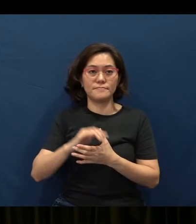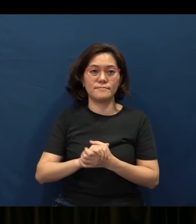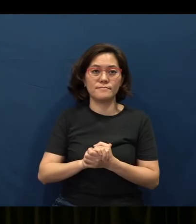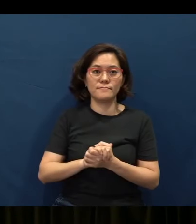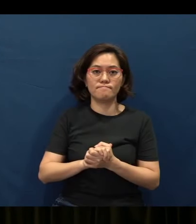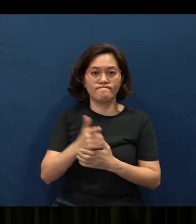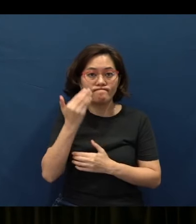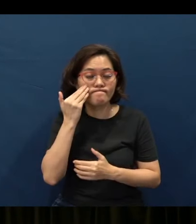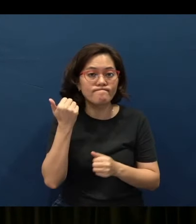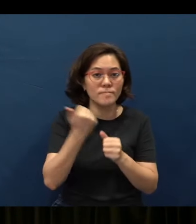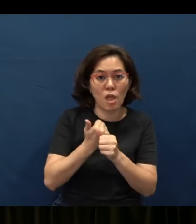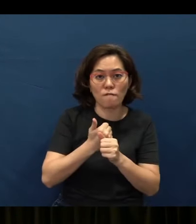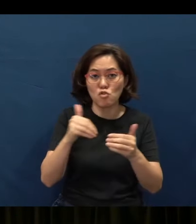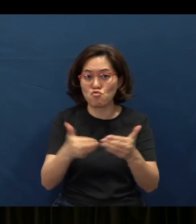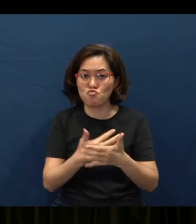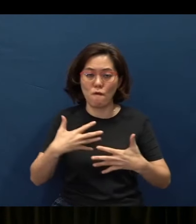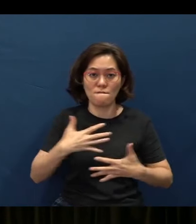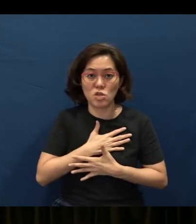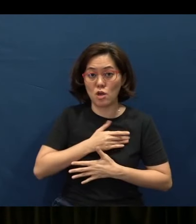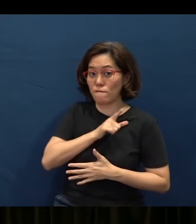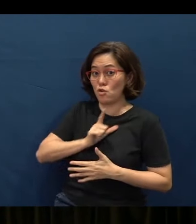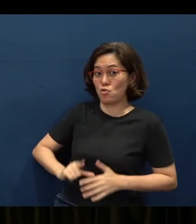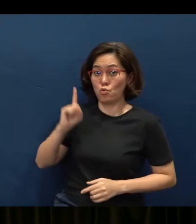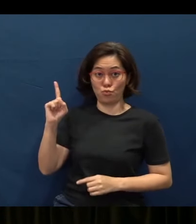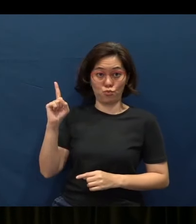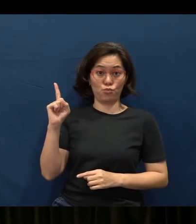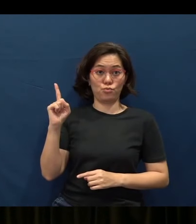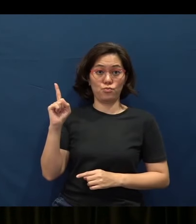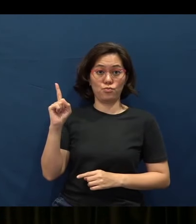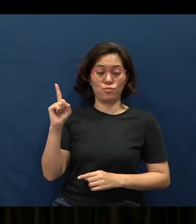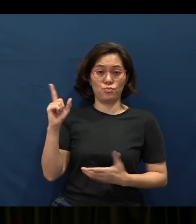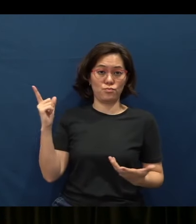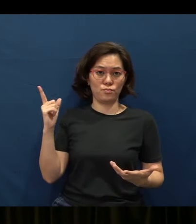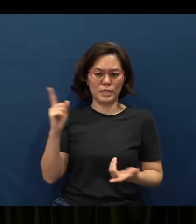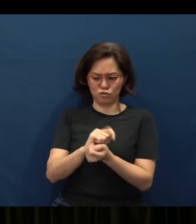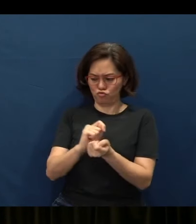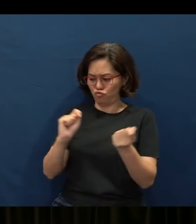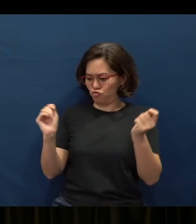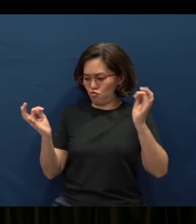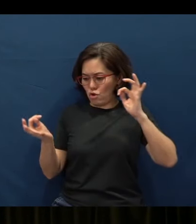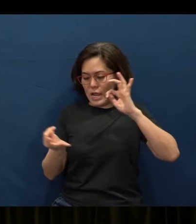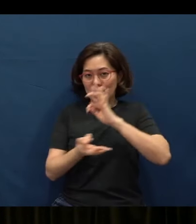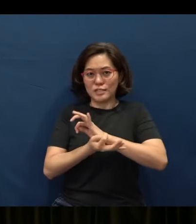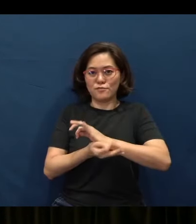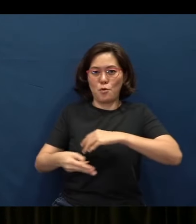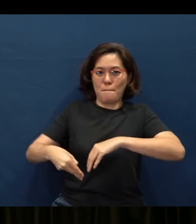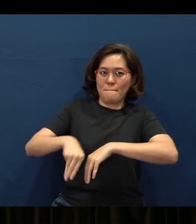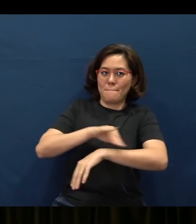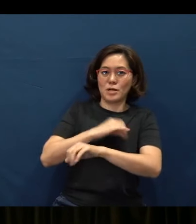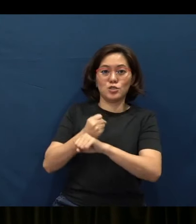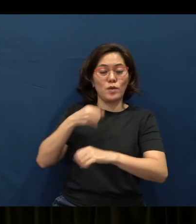You know, every new fear of the Lord is a transformational milestone in our lives.